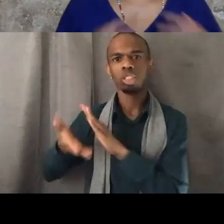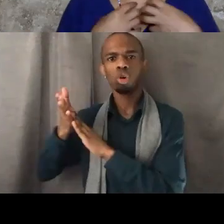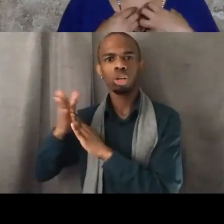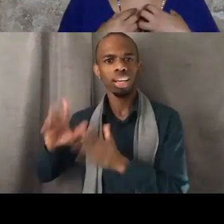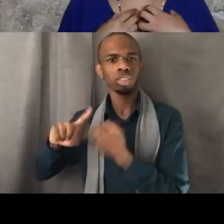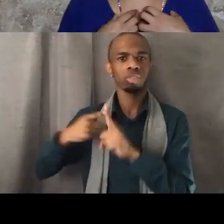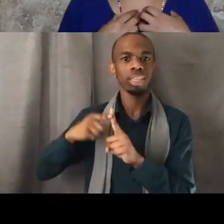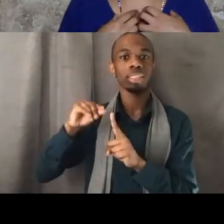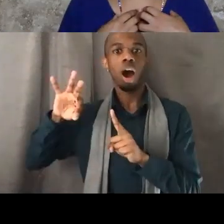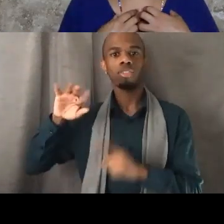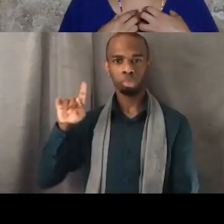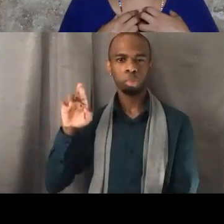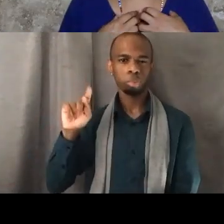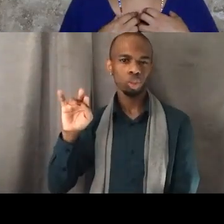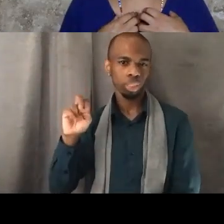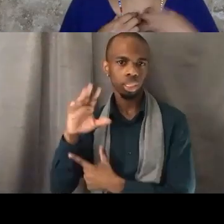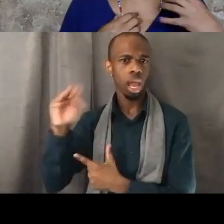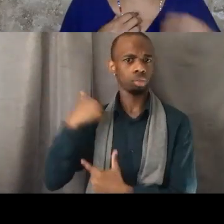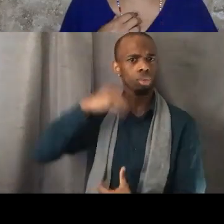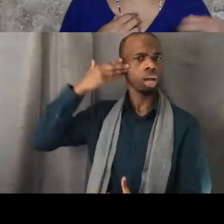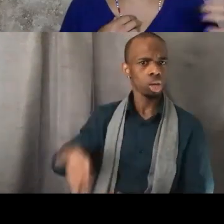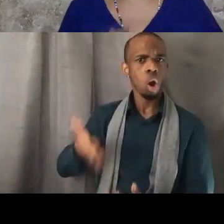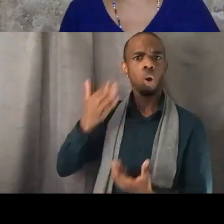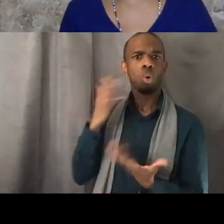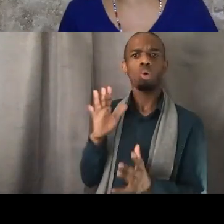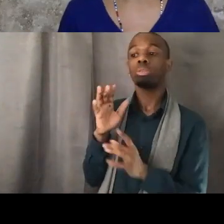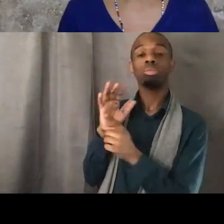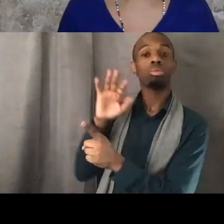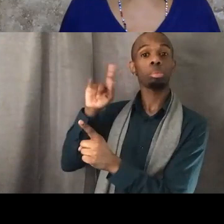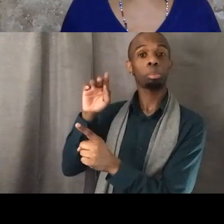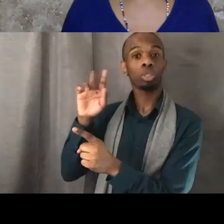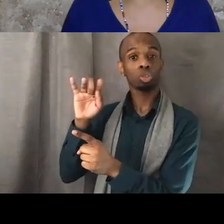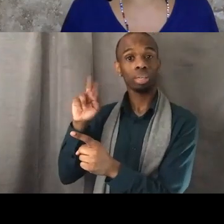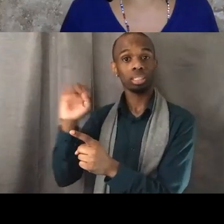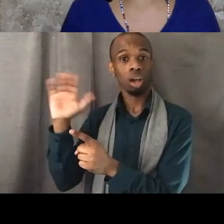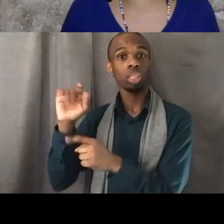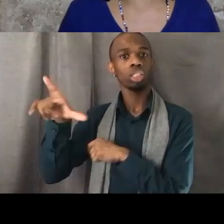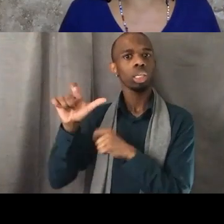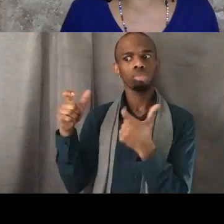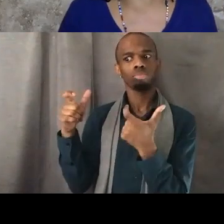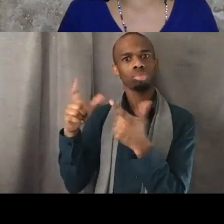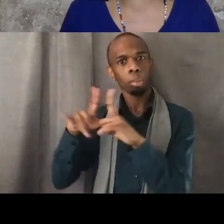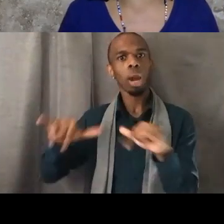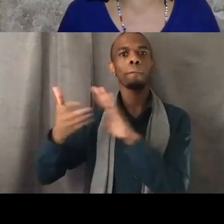And I didn't know that Patrisse Cullors had been organizing with a woman who I would later come to know and love,